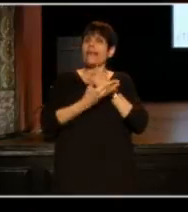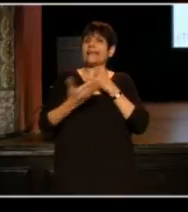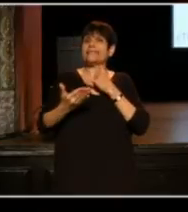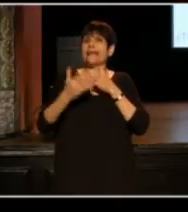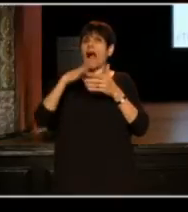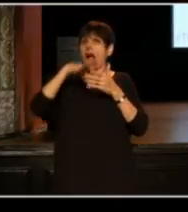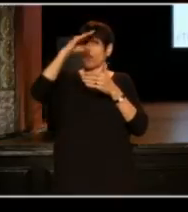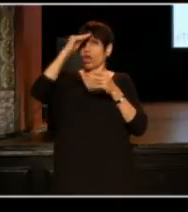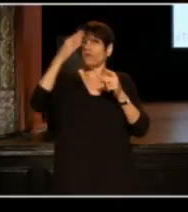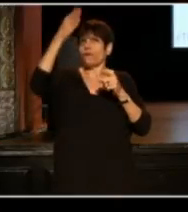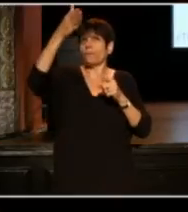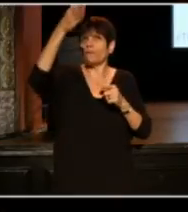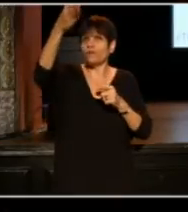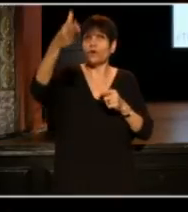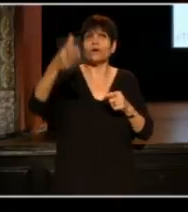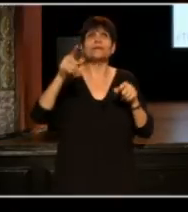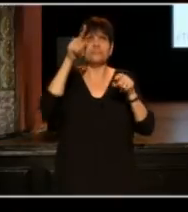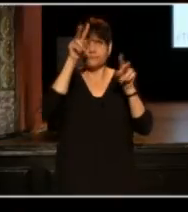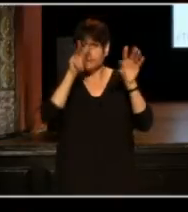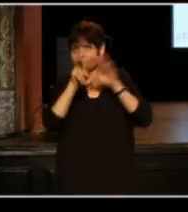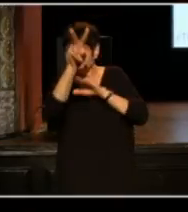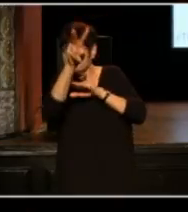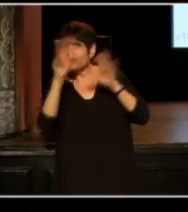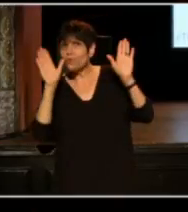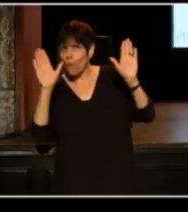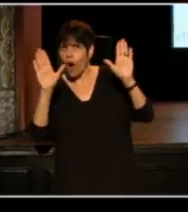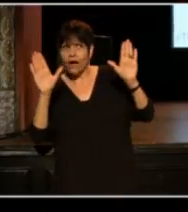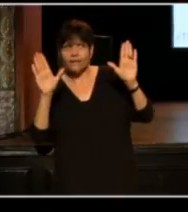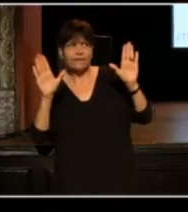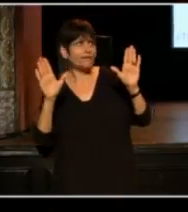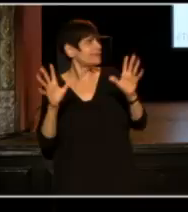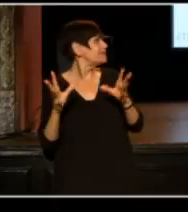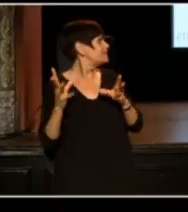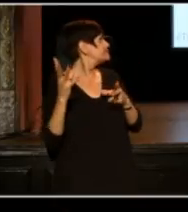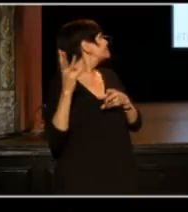is that it's wonderful, and we're all Dominican.